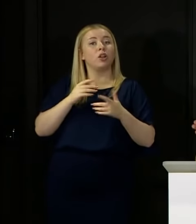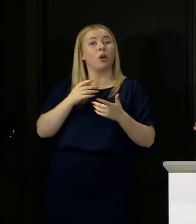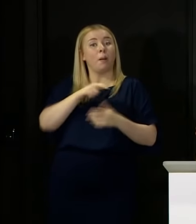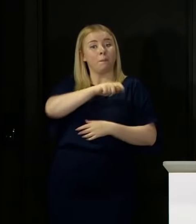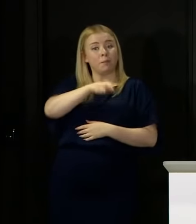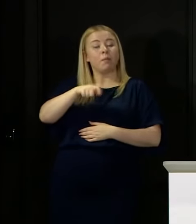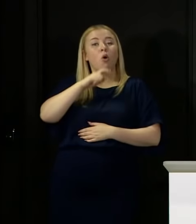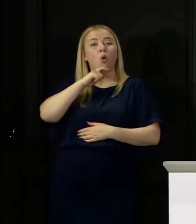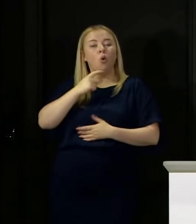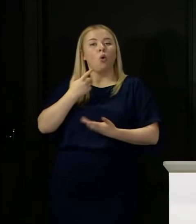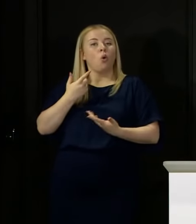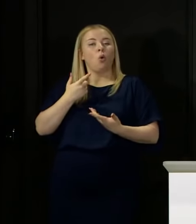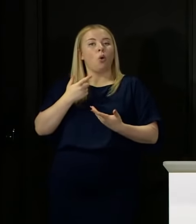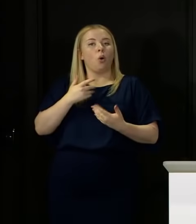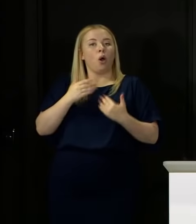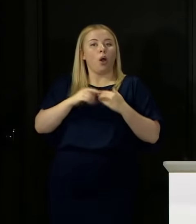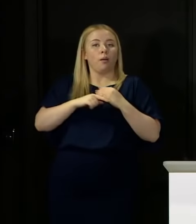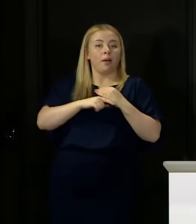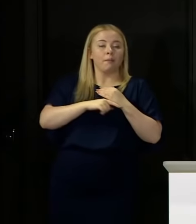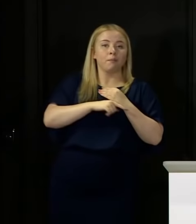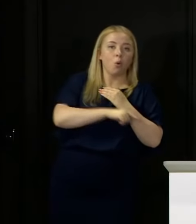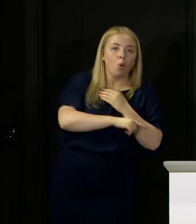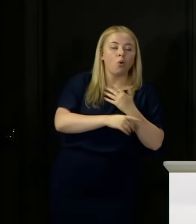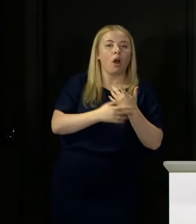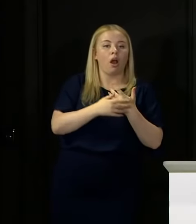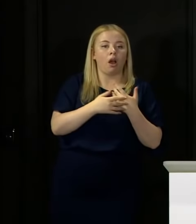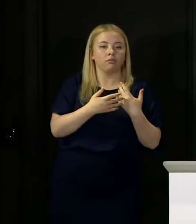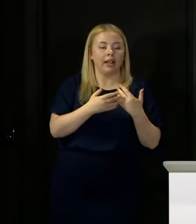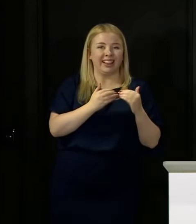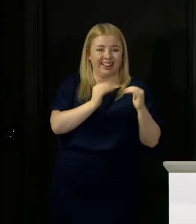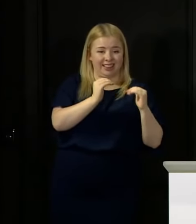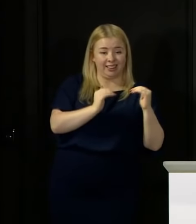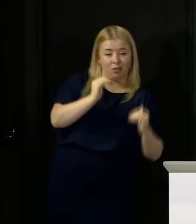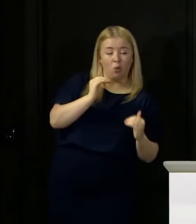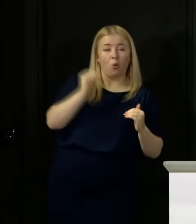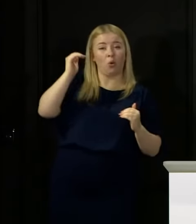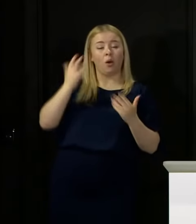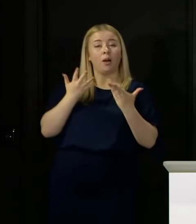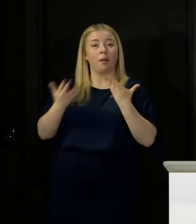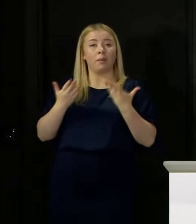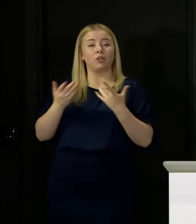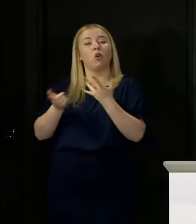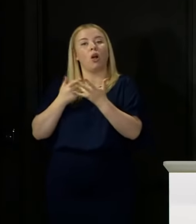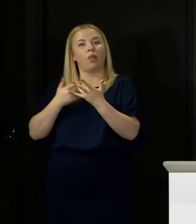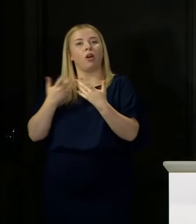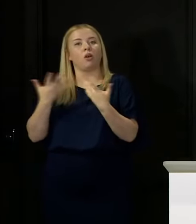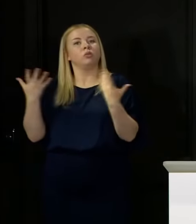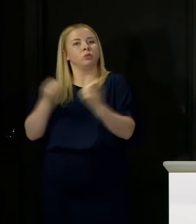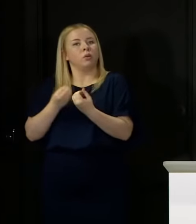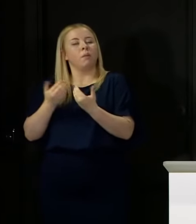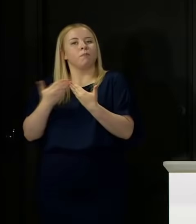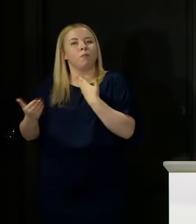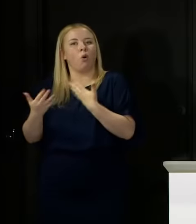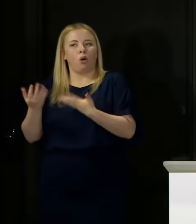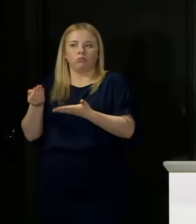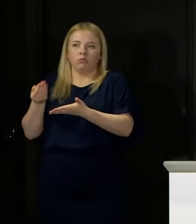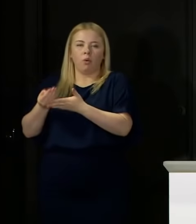That is something we are working very hard, from the early years right through our school system, to try to rectify.